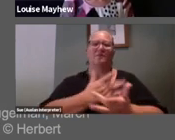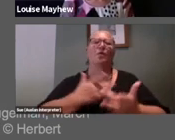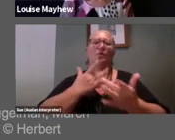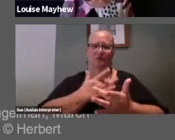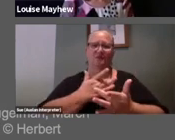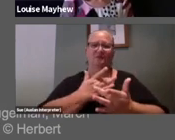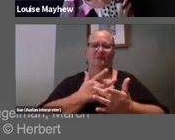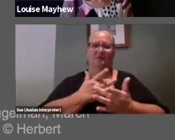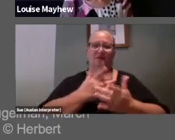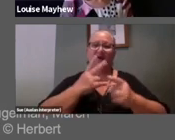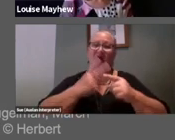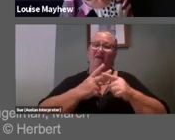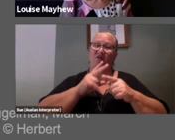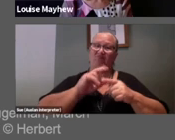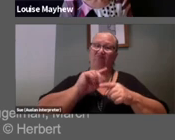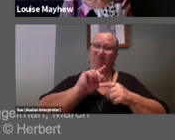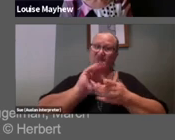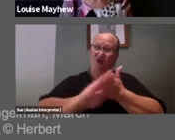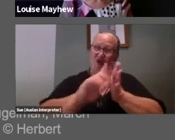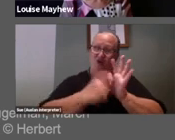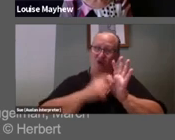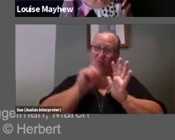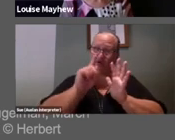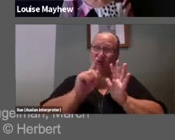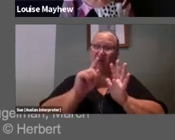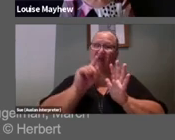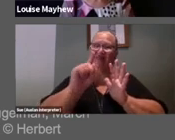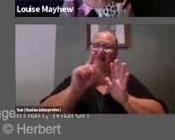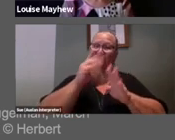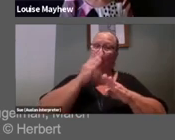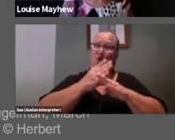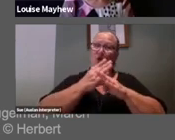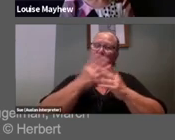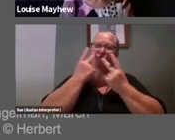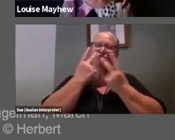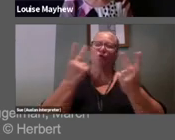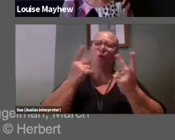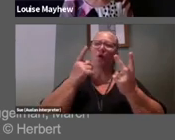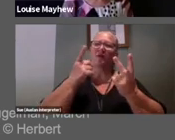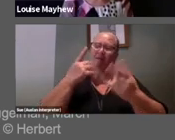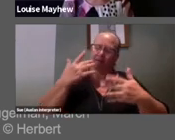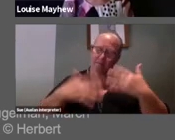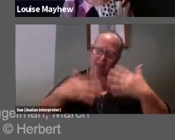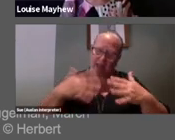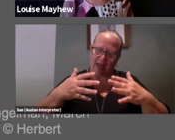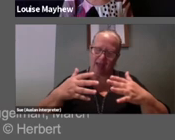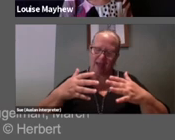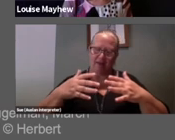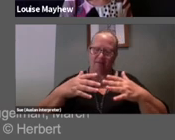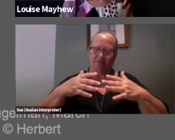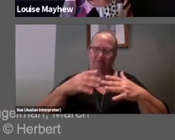symbolizes both the pain and the hardship, the kind of endurance that's